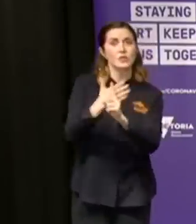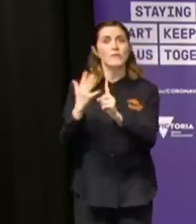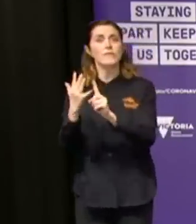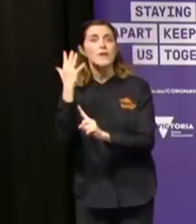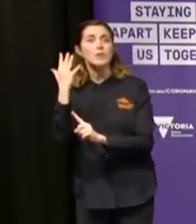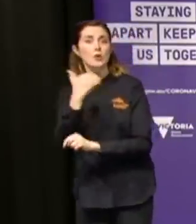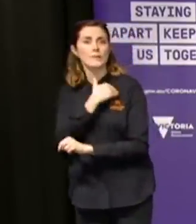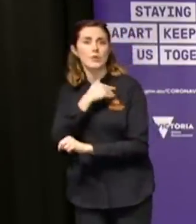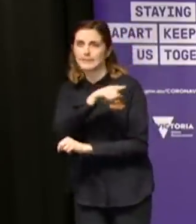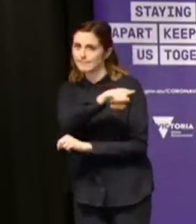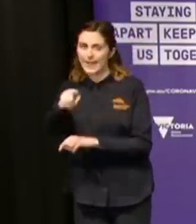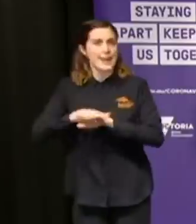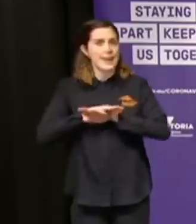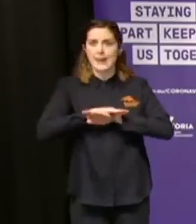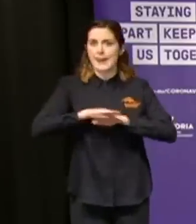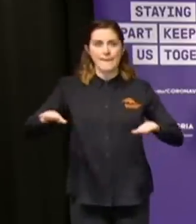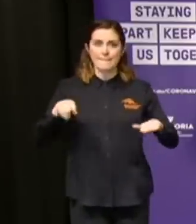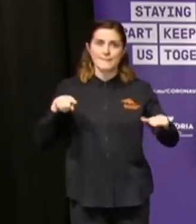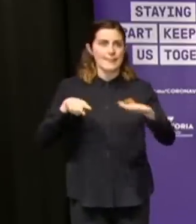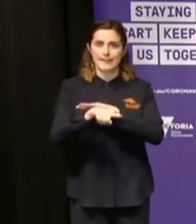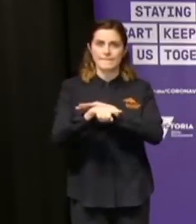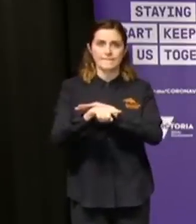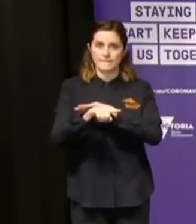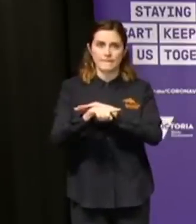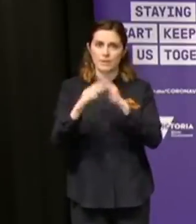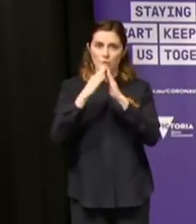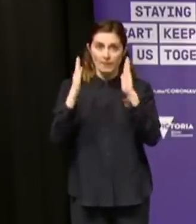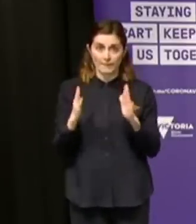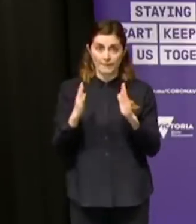And the only reason to be out of your home between the hours of 8pm and 5 am